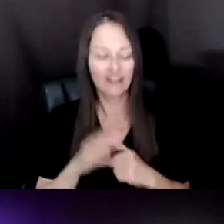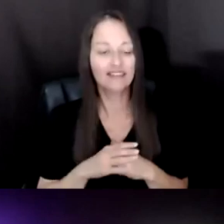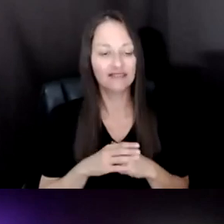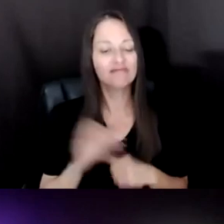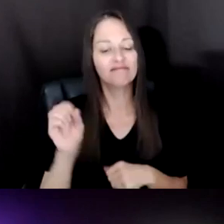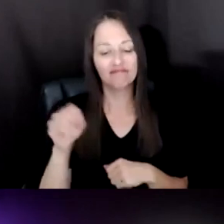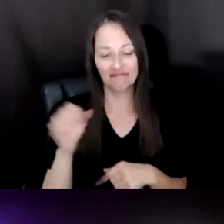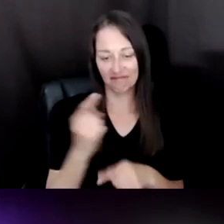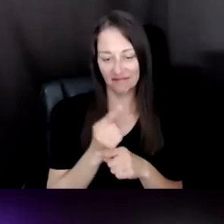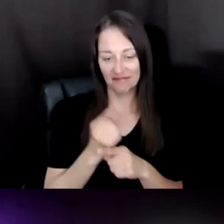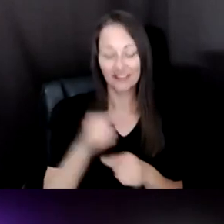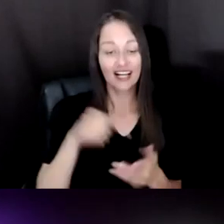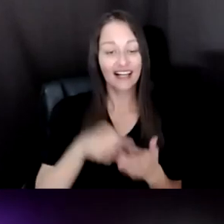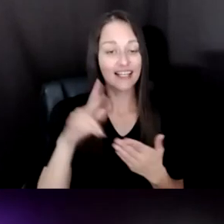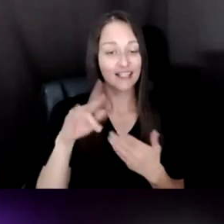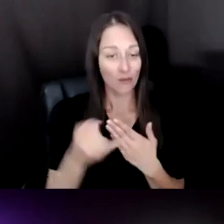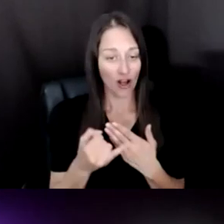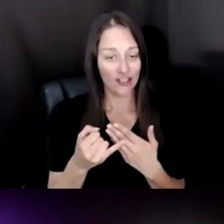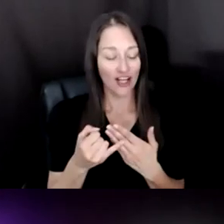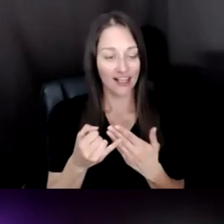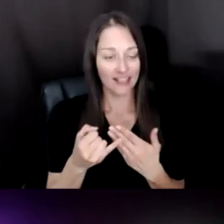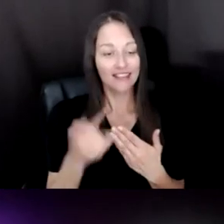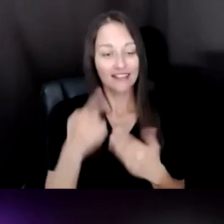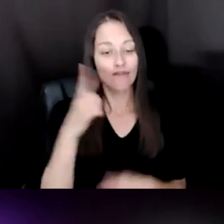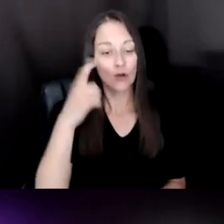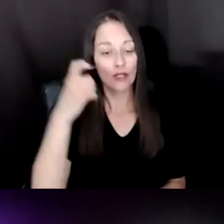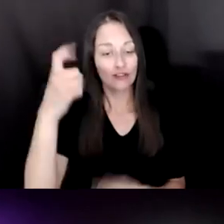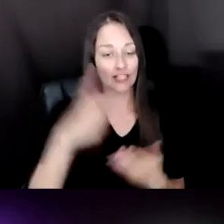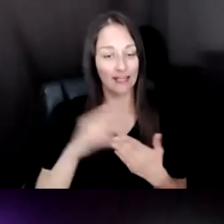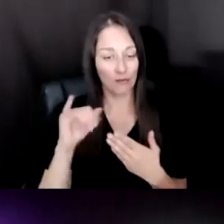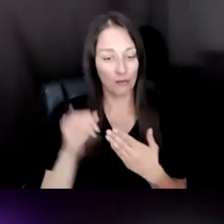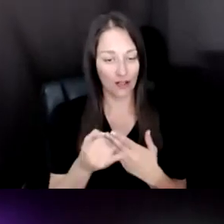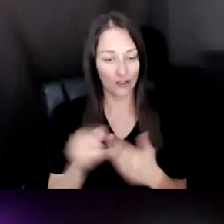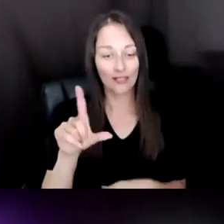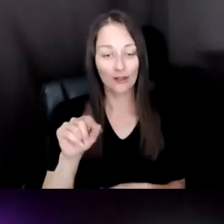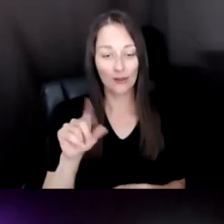A TRULY DREAM PROJECT. ALMOST 2012 WHEN I MOVED TO LOS ANGELES TO START THIS BEAUTIFUL JOURNEY IN